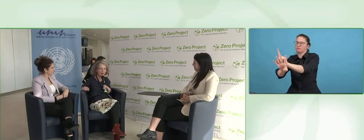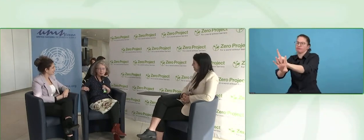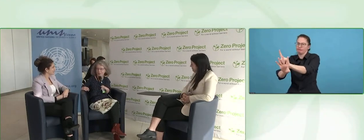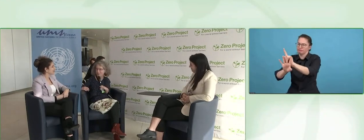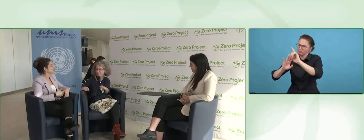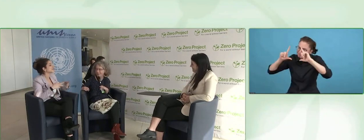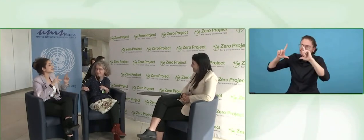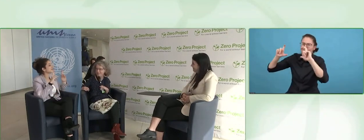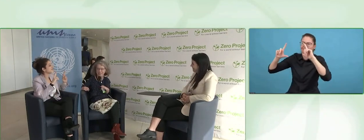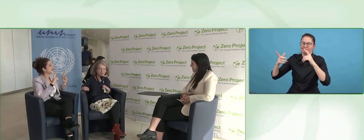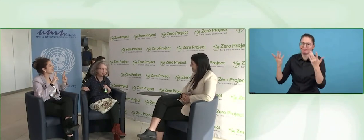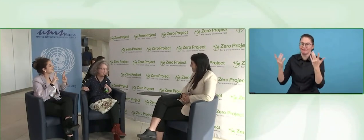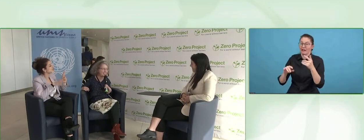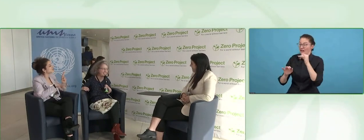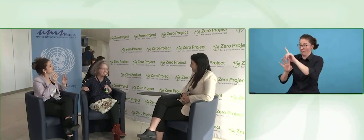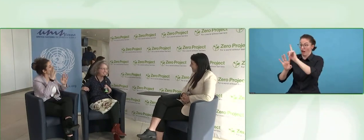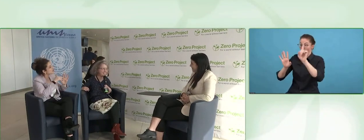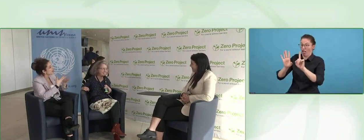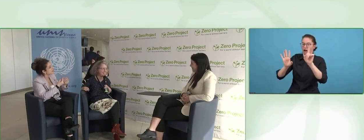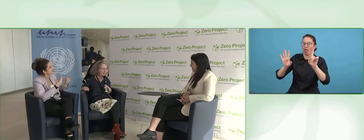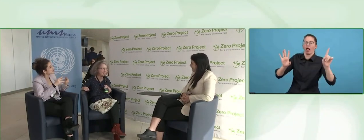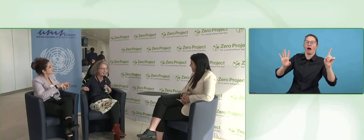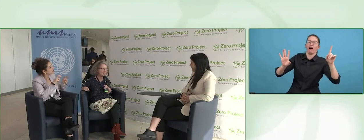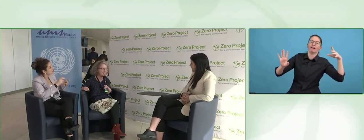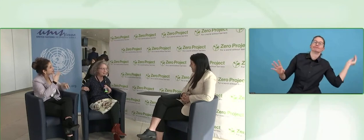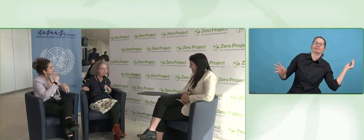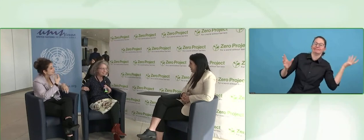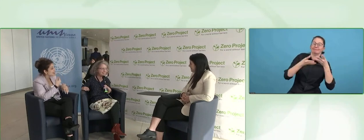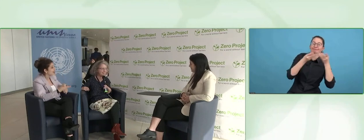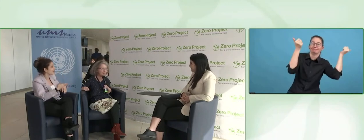I hope you will find many opportunities in Israel or Brussels.